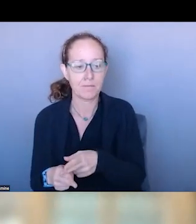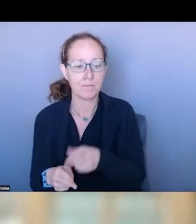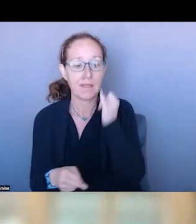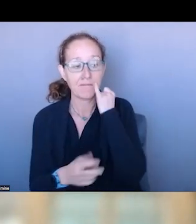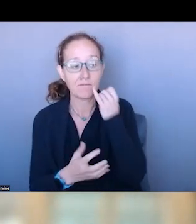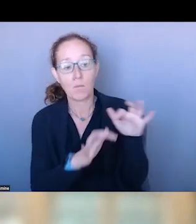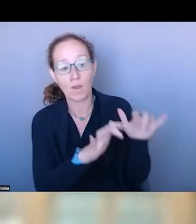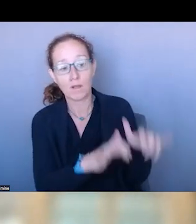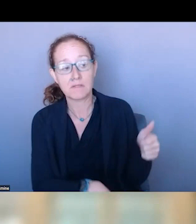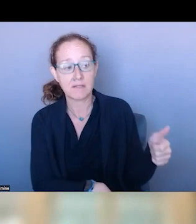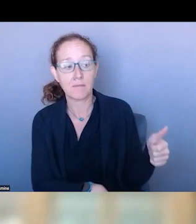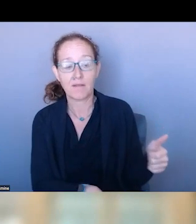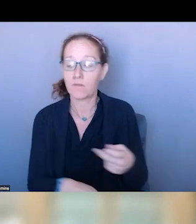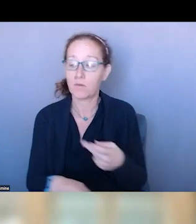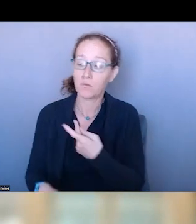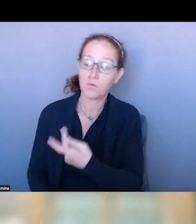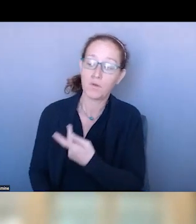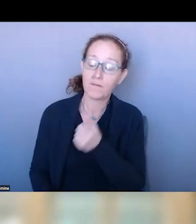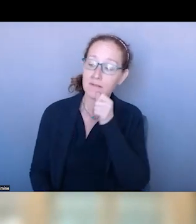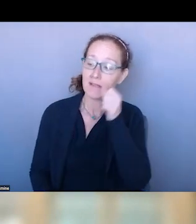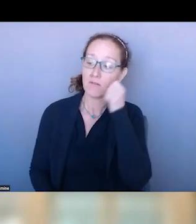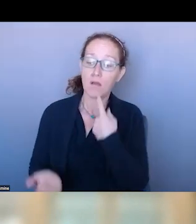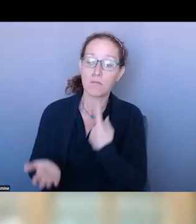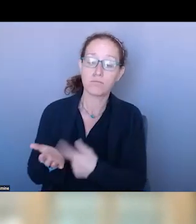ABOUT STANDARDIZATION AND I SAID ONE OF THE